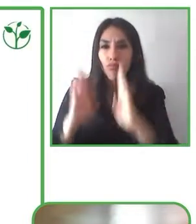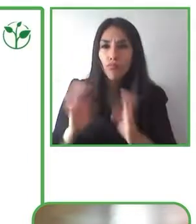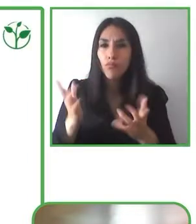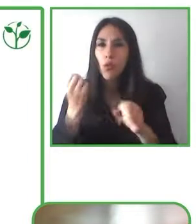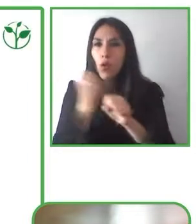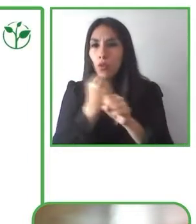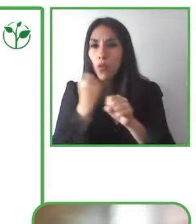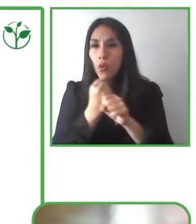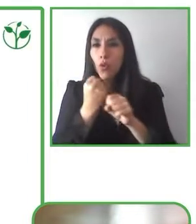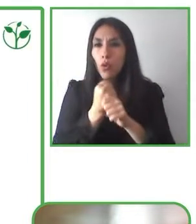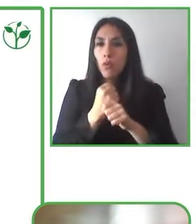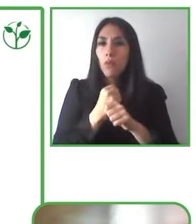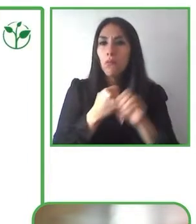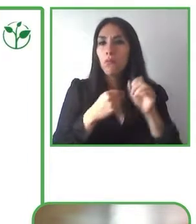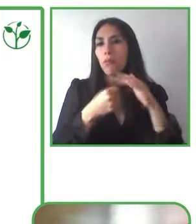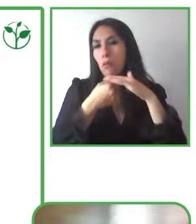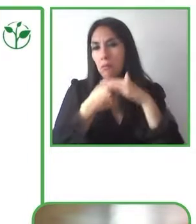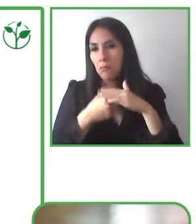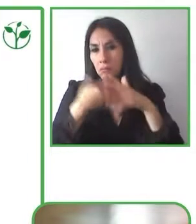disabilities to create this exhibition.